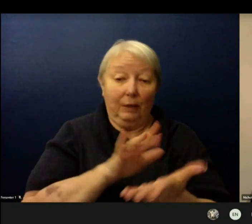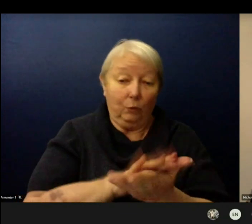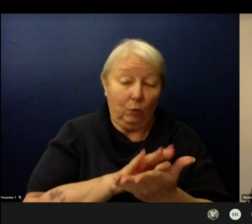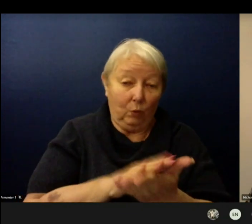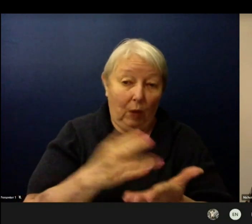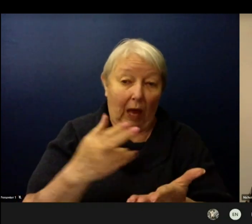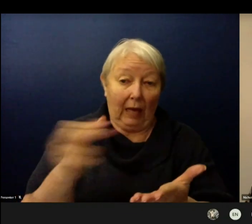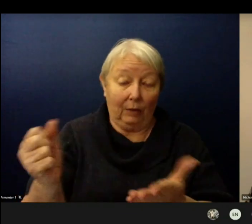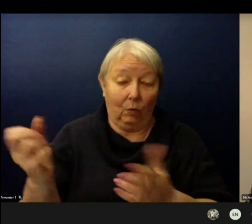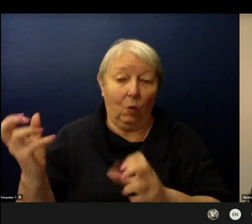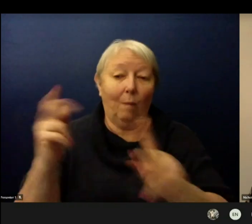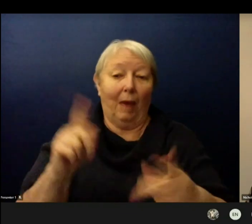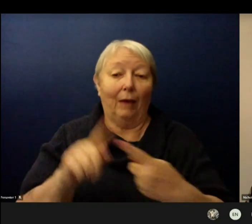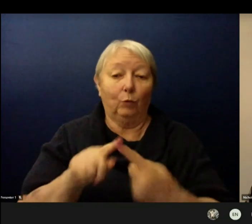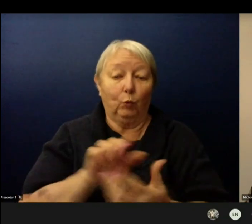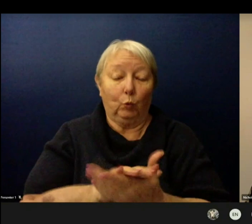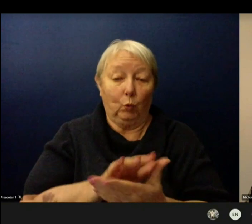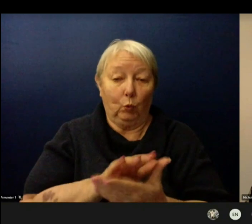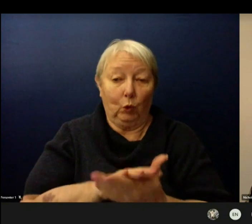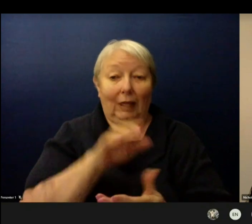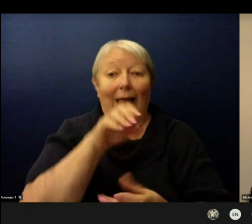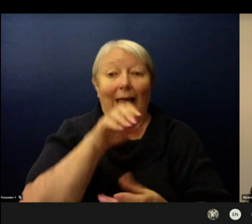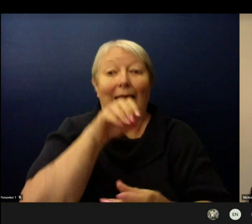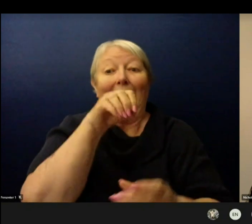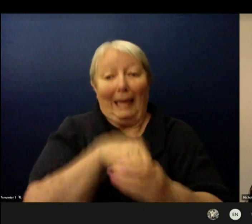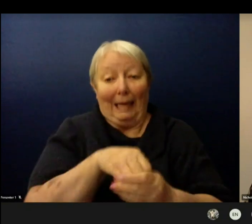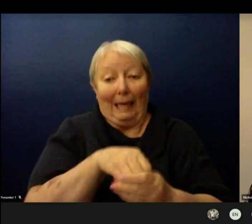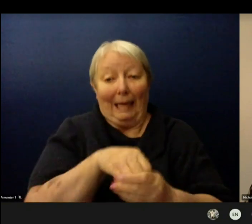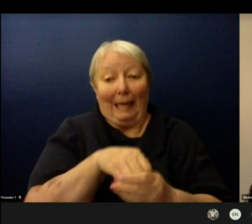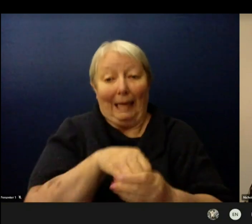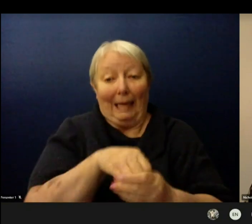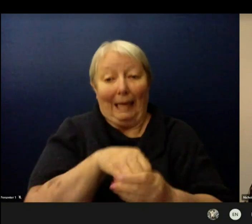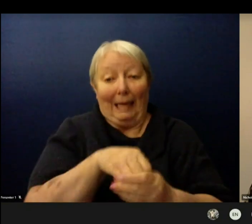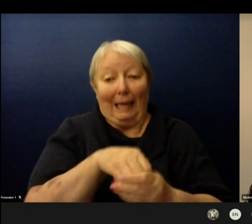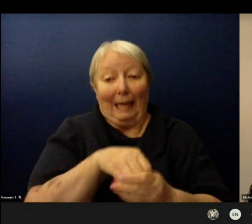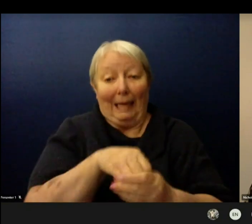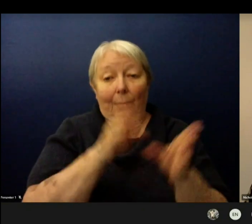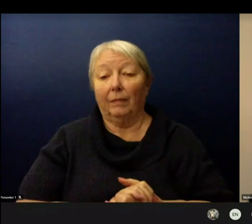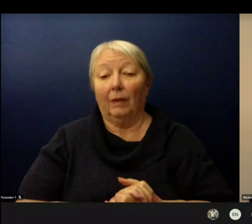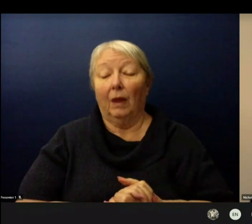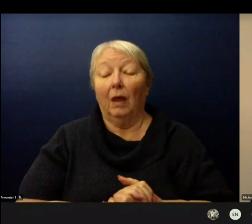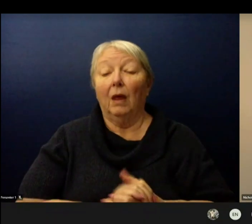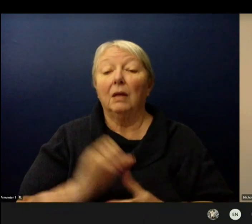So to begin Seattle Public Schools health and safety protocols reflect the recommendations